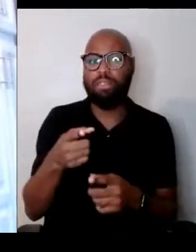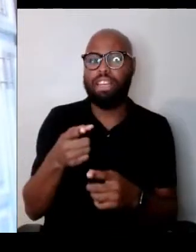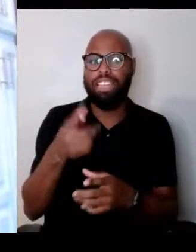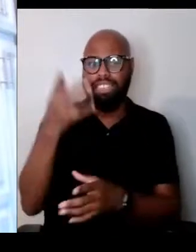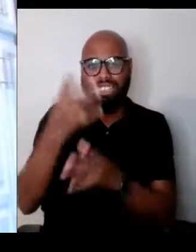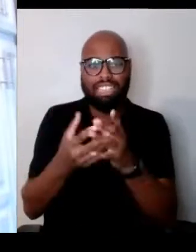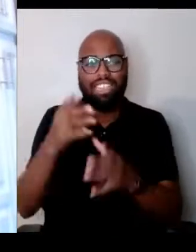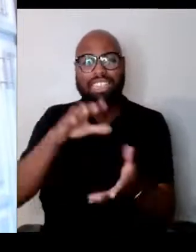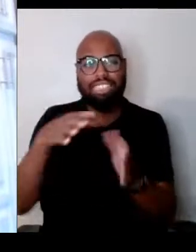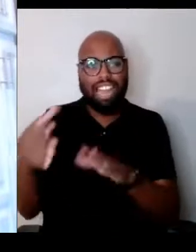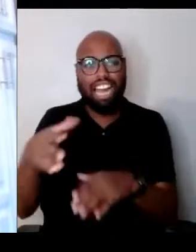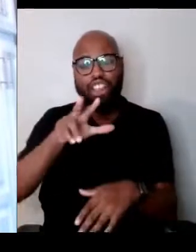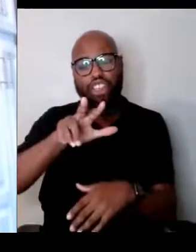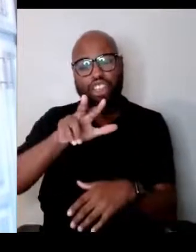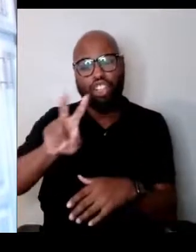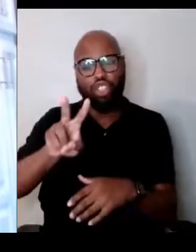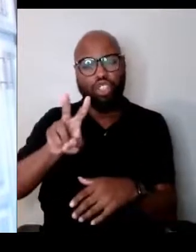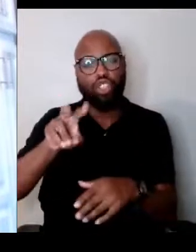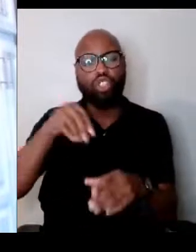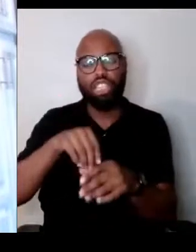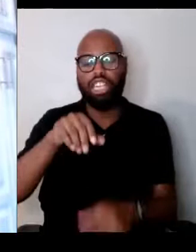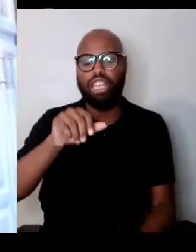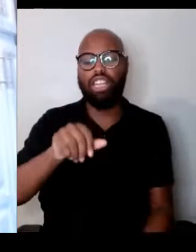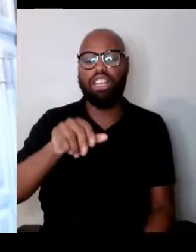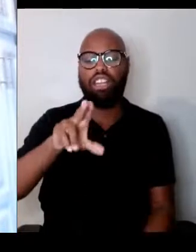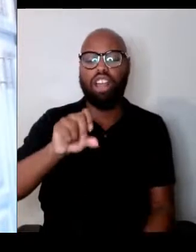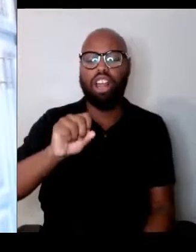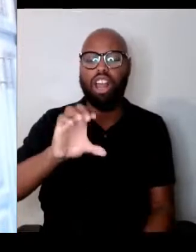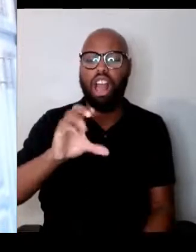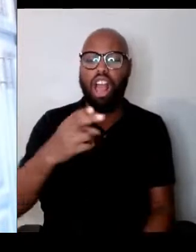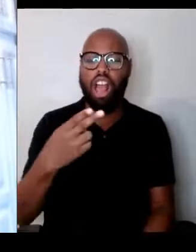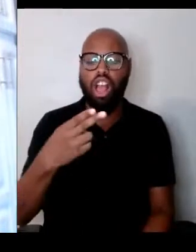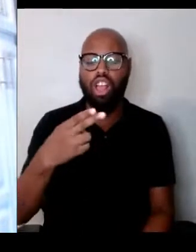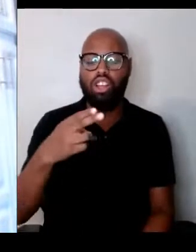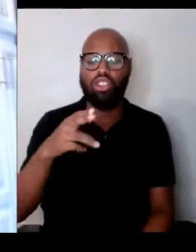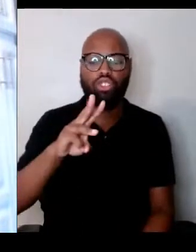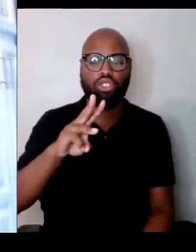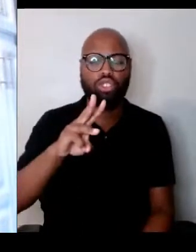He was an optimistic, educated sportsperson